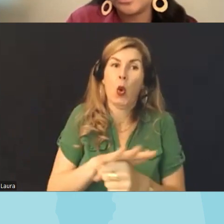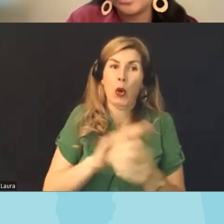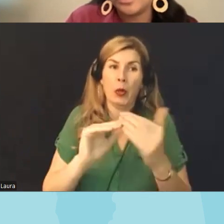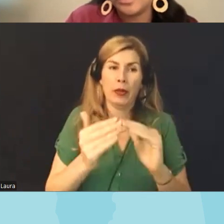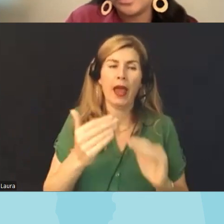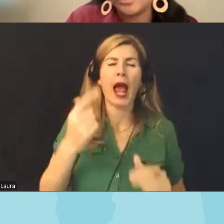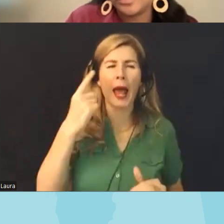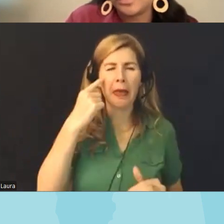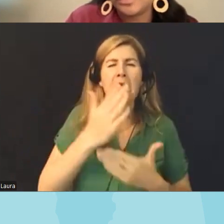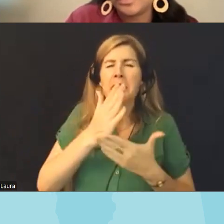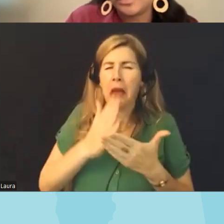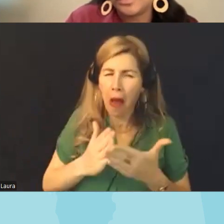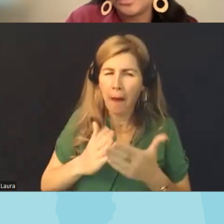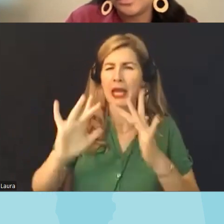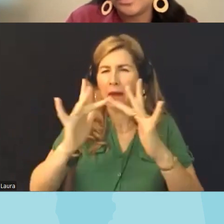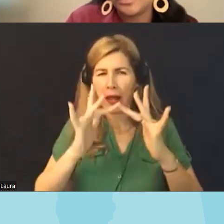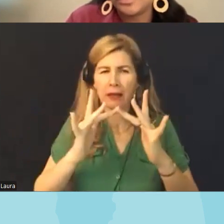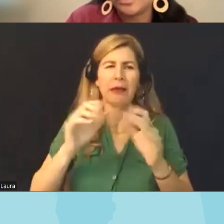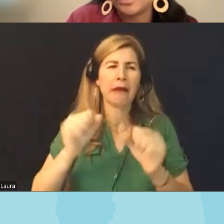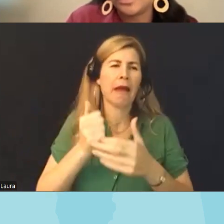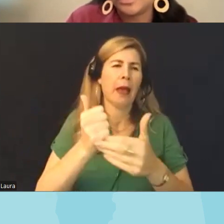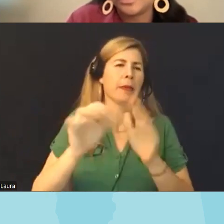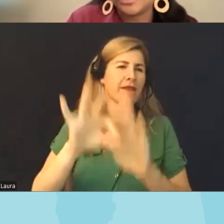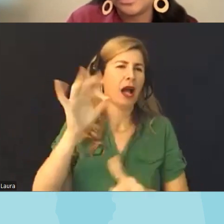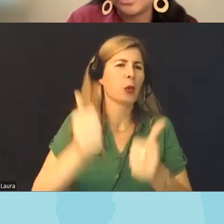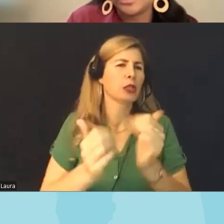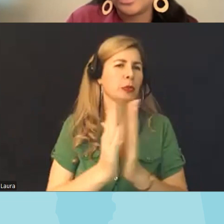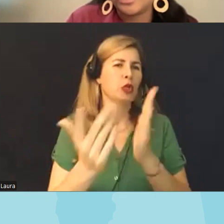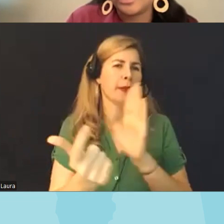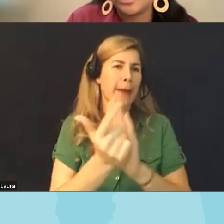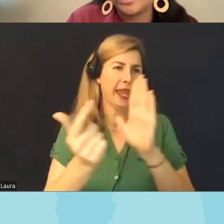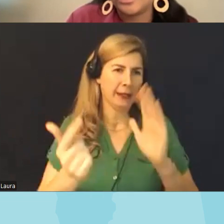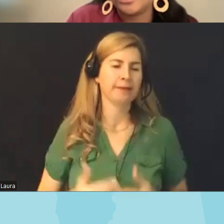resources out there that um that also can help you know I think um leaning on our community